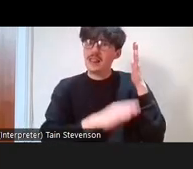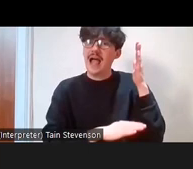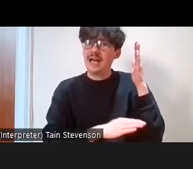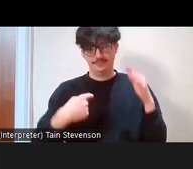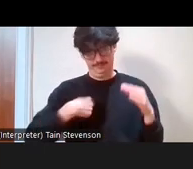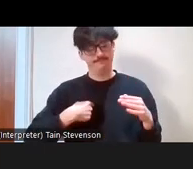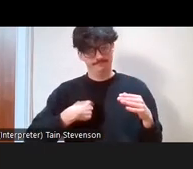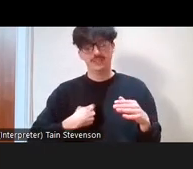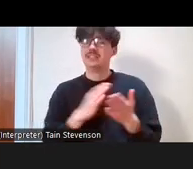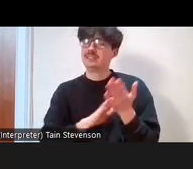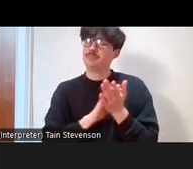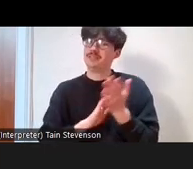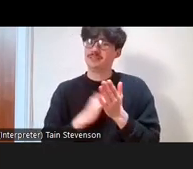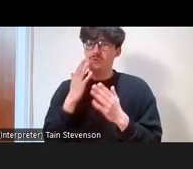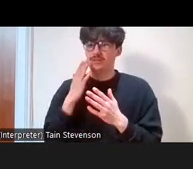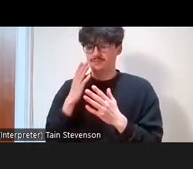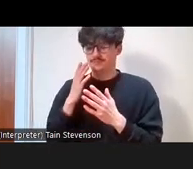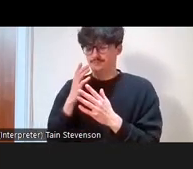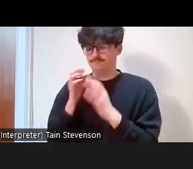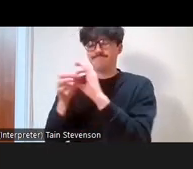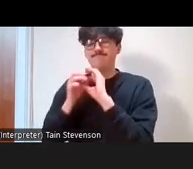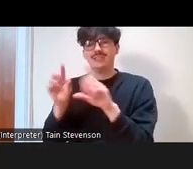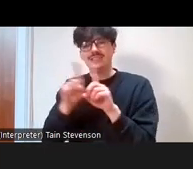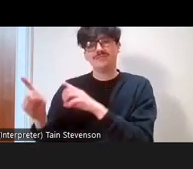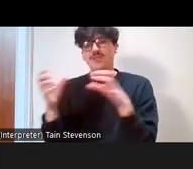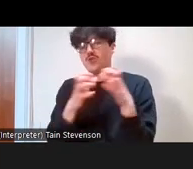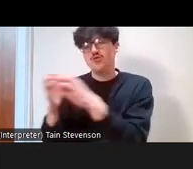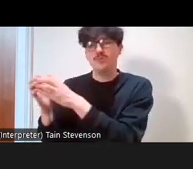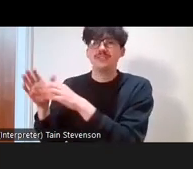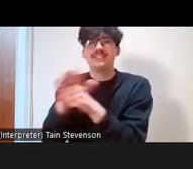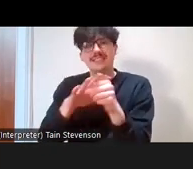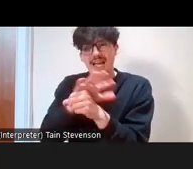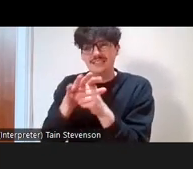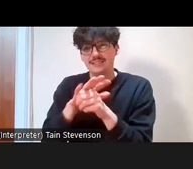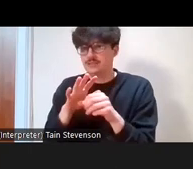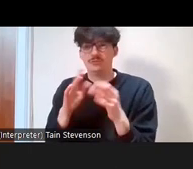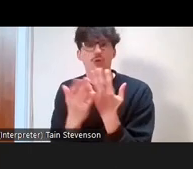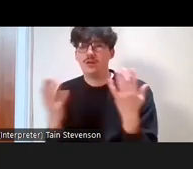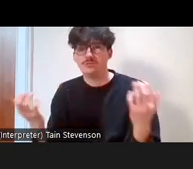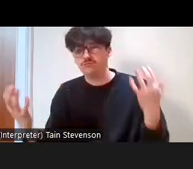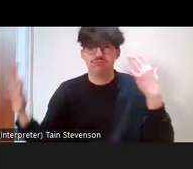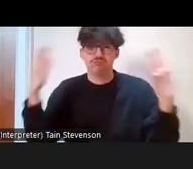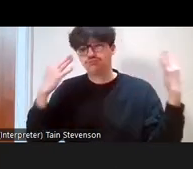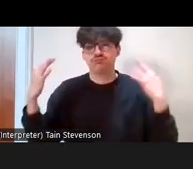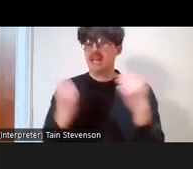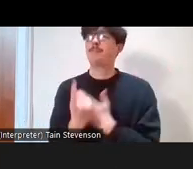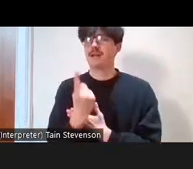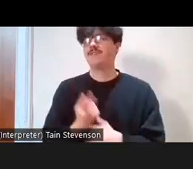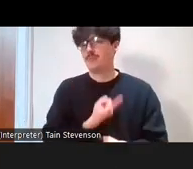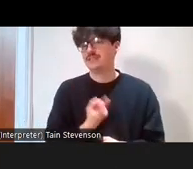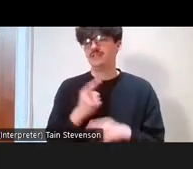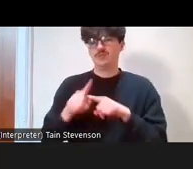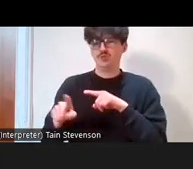interact in certain groups, in certain settings or to fit into certain processes,